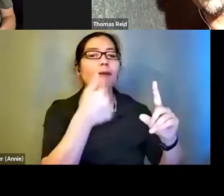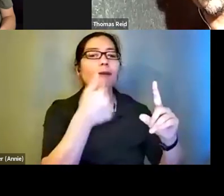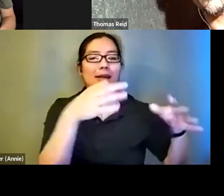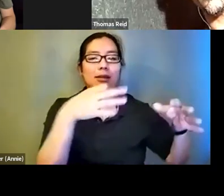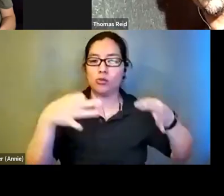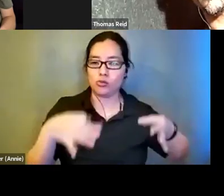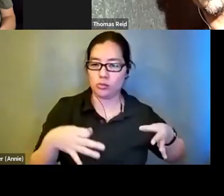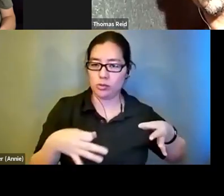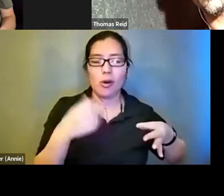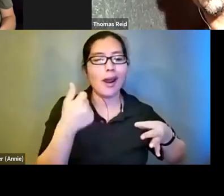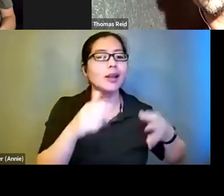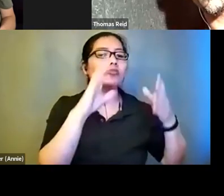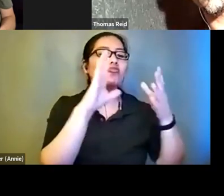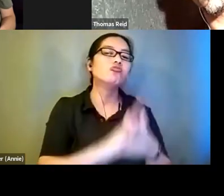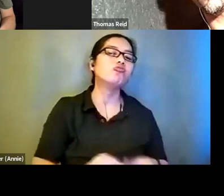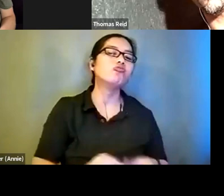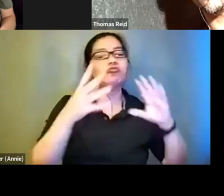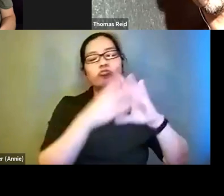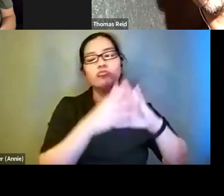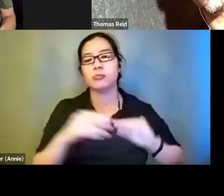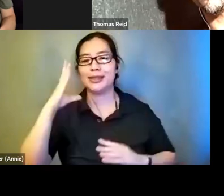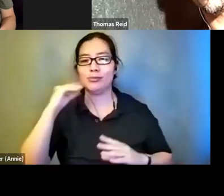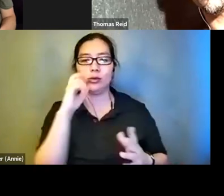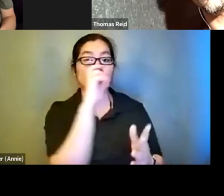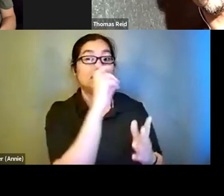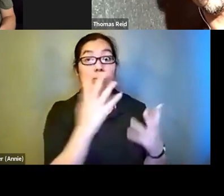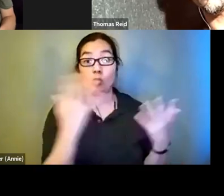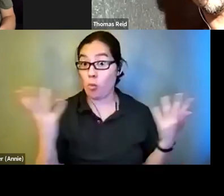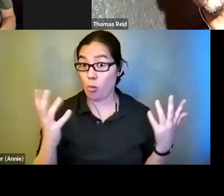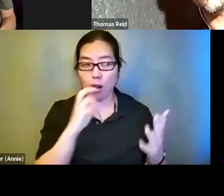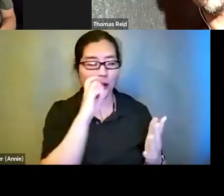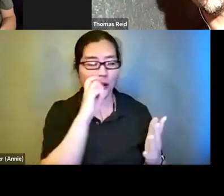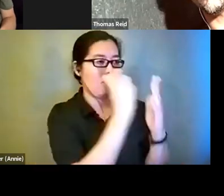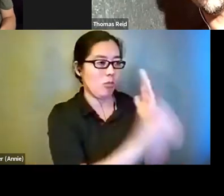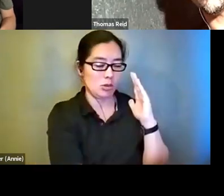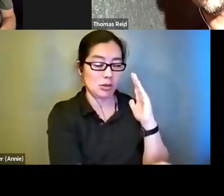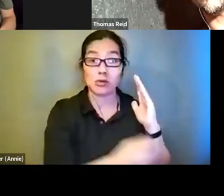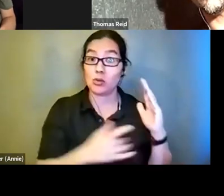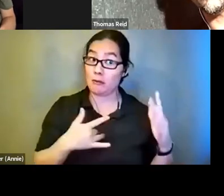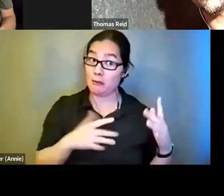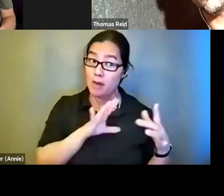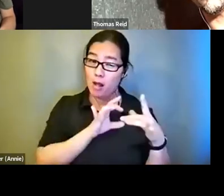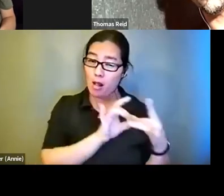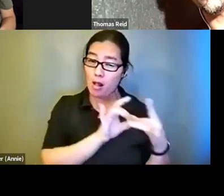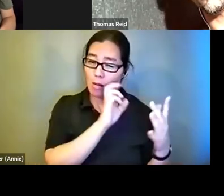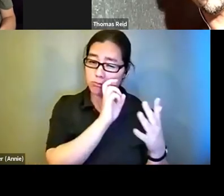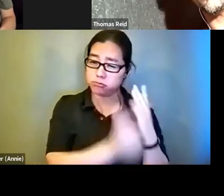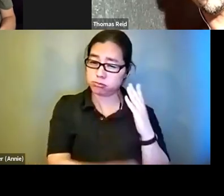storytelling experience is immersion. If it immerses you into the story it's a good thing. If it takes you out of